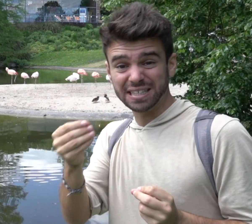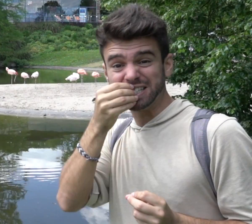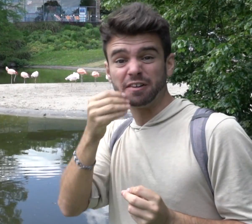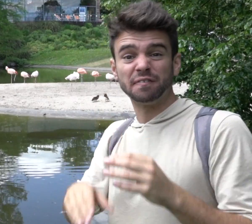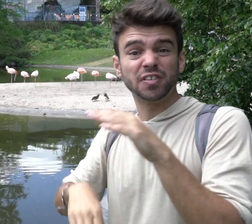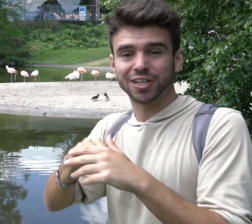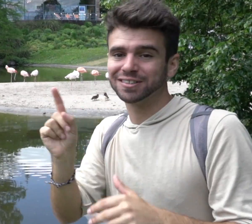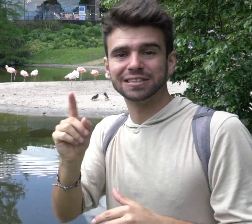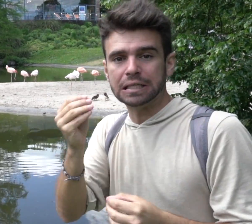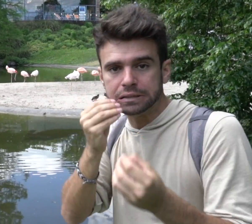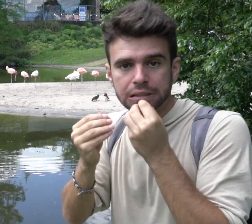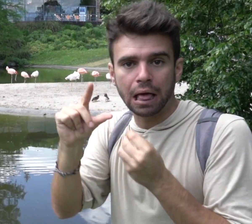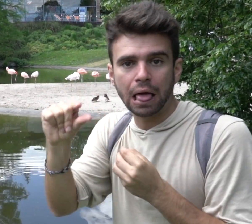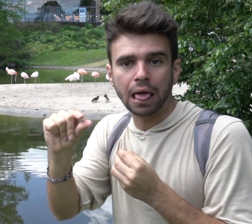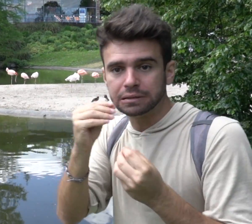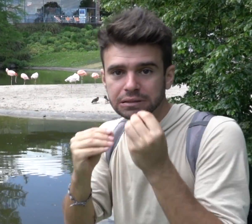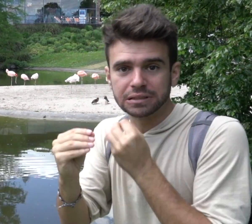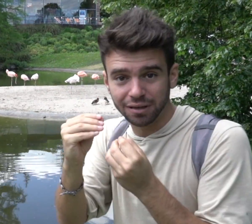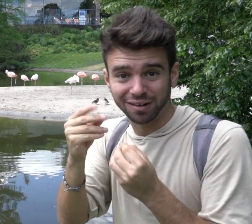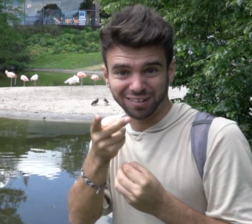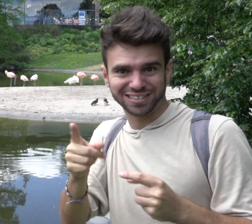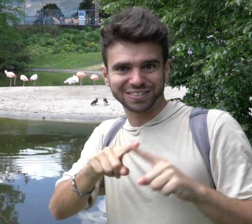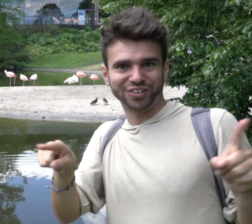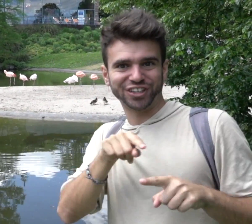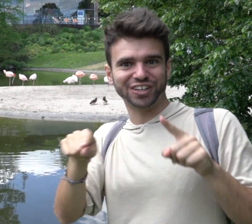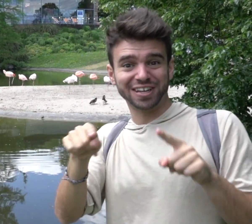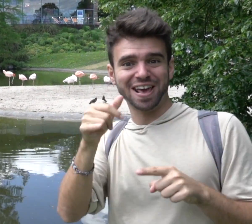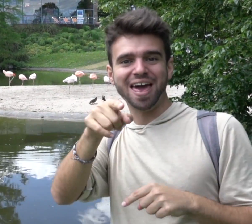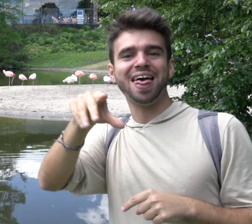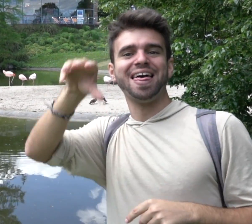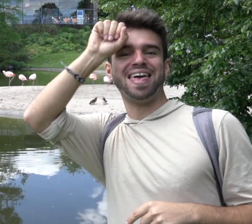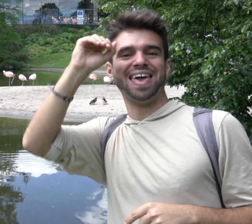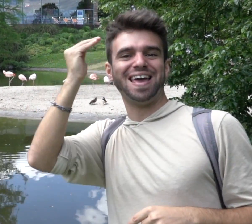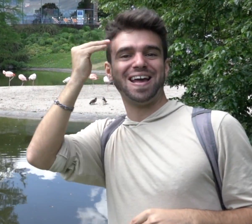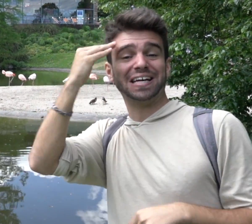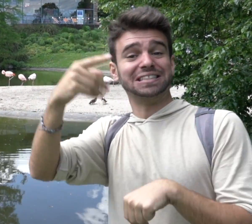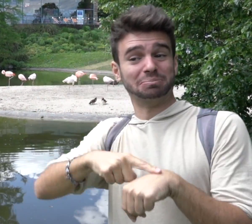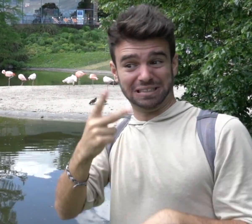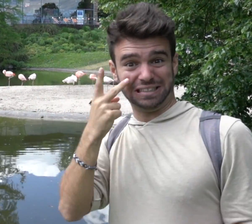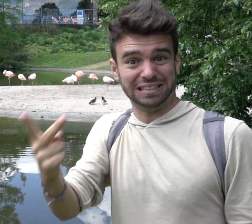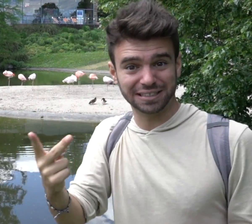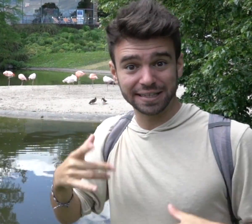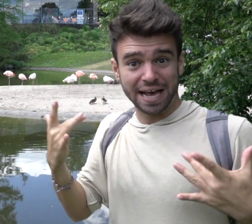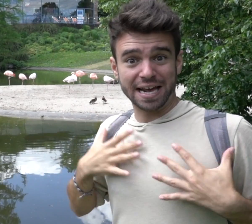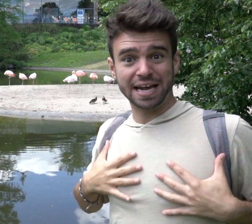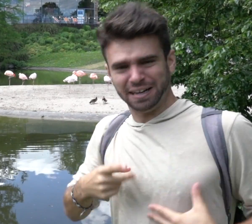which means they are not being well fed. They are starving and struggling to find food resources. Now, you learned the difference between both flamingos.